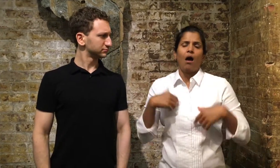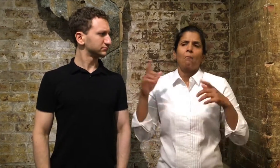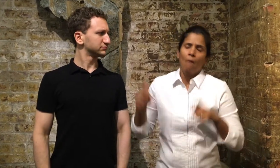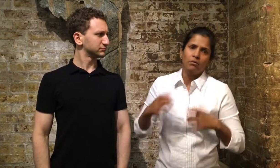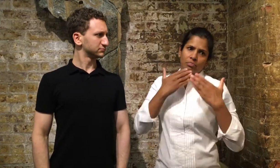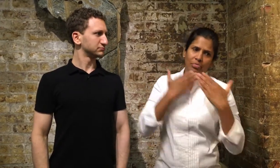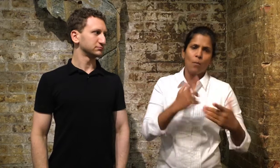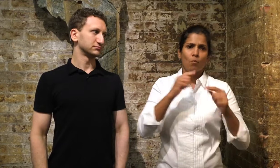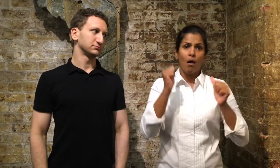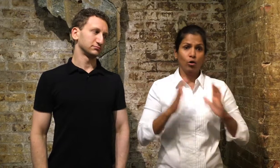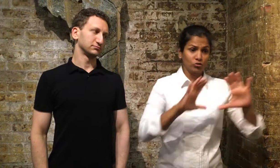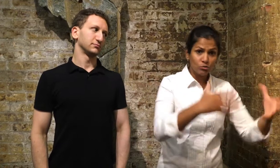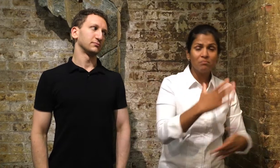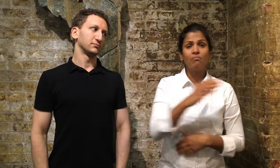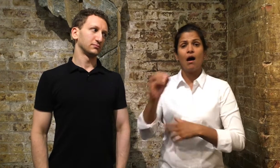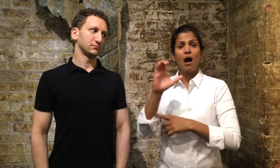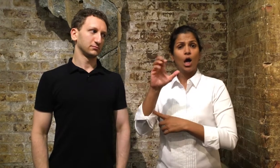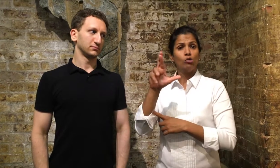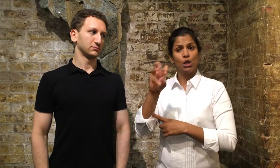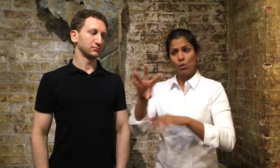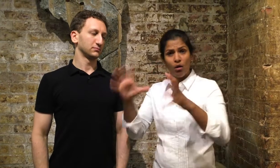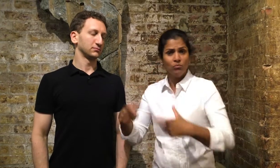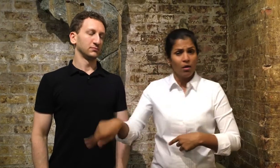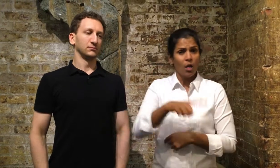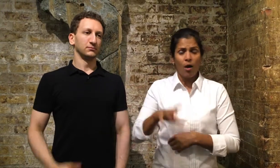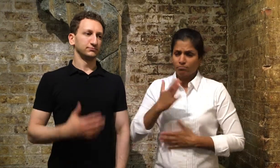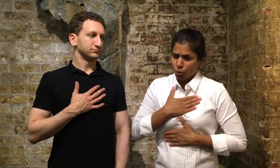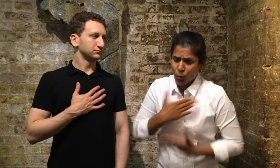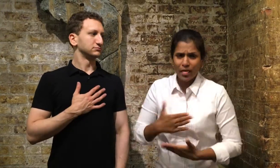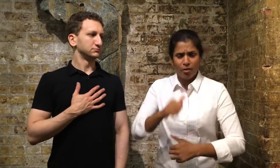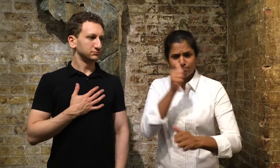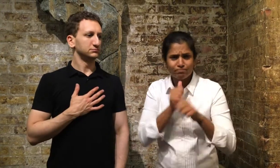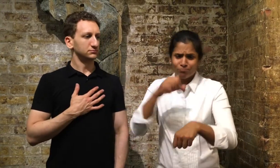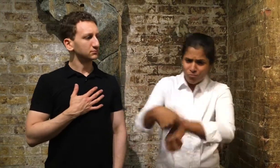possible by contributing, sharing, spreading the word, and getting it out there.